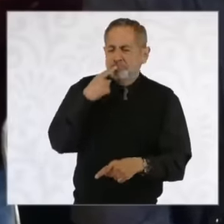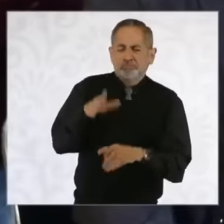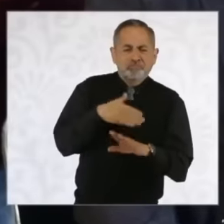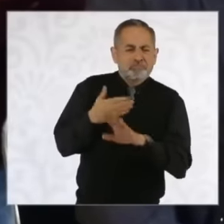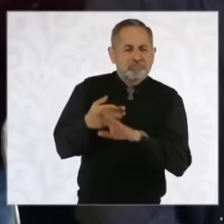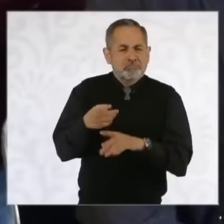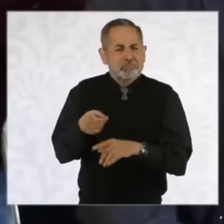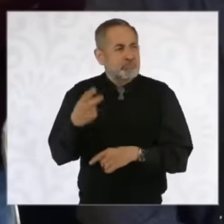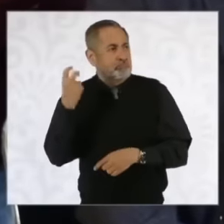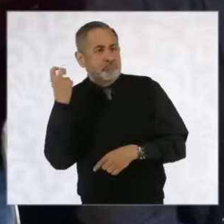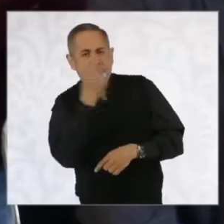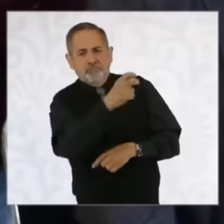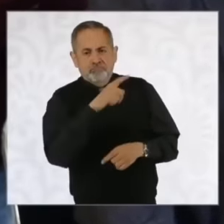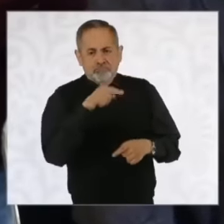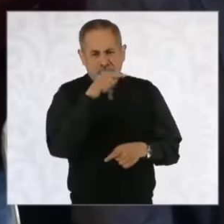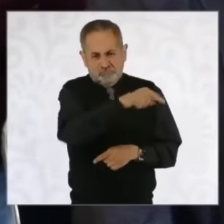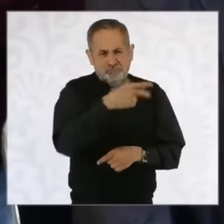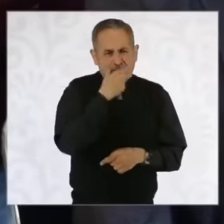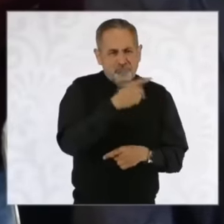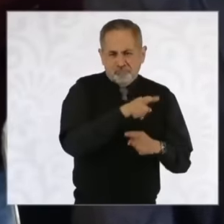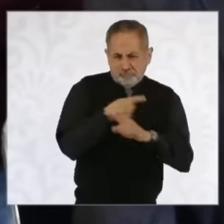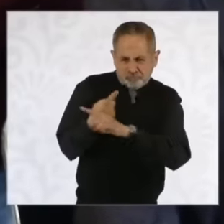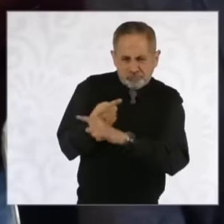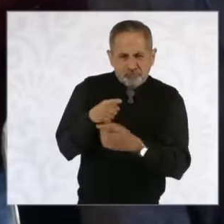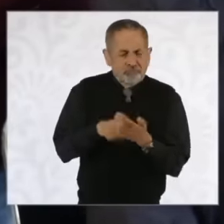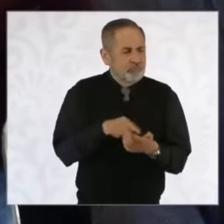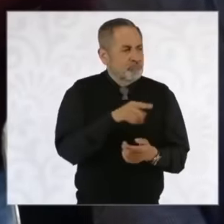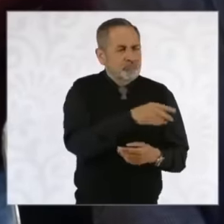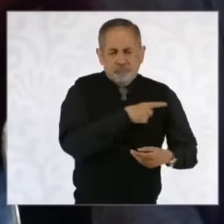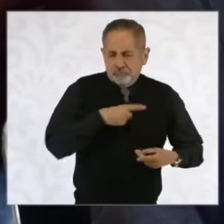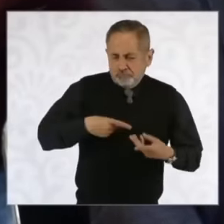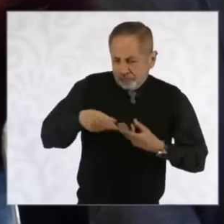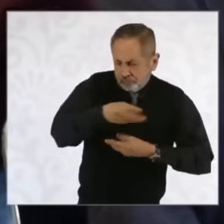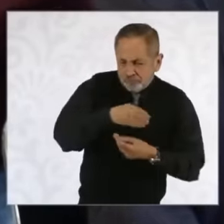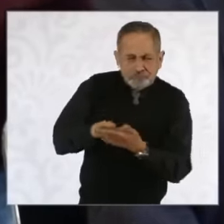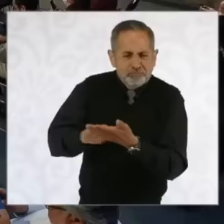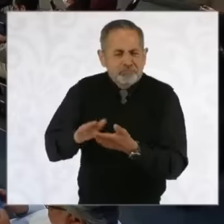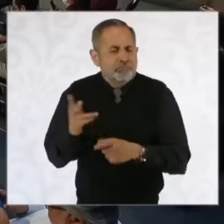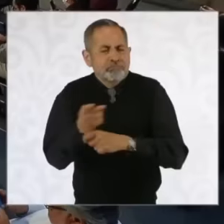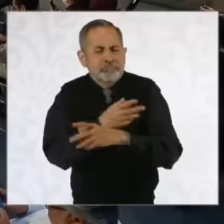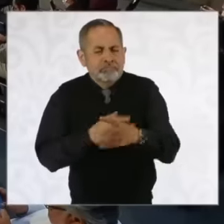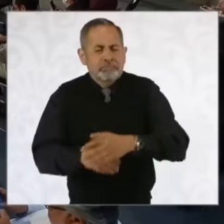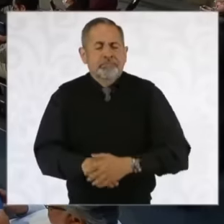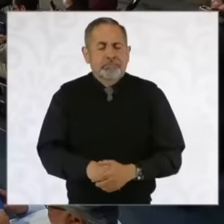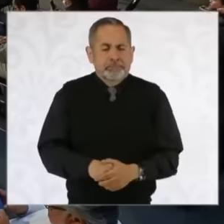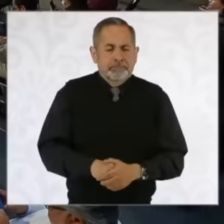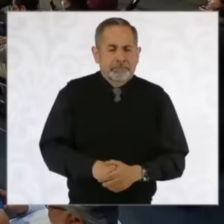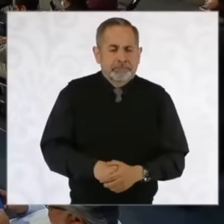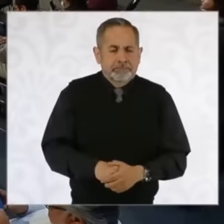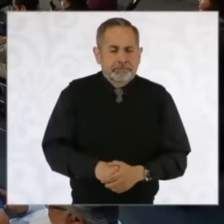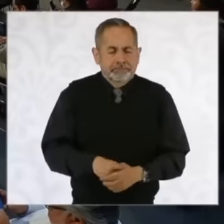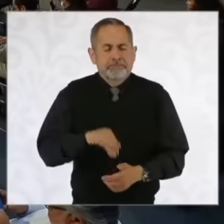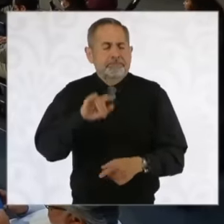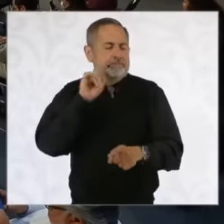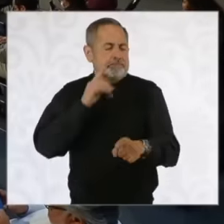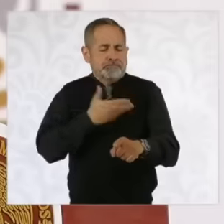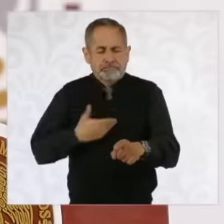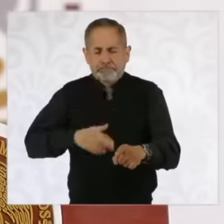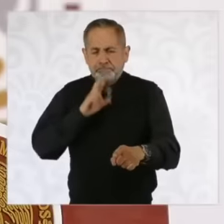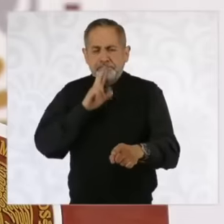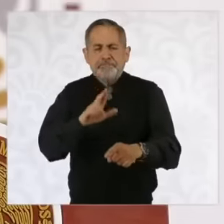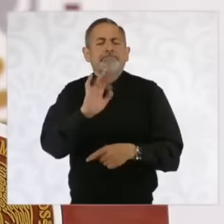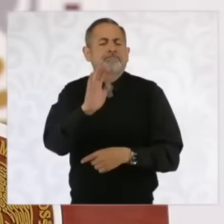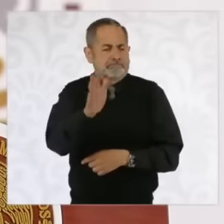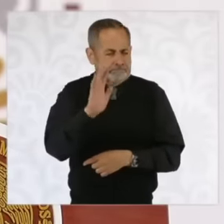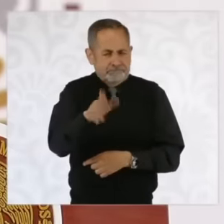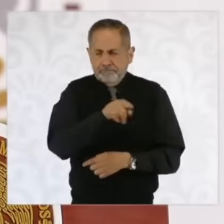is even being asked to compensate her for the day yes she is in contact with the family we are not I agree